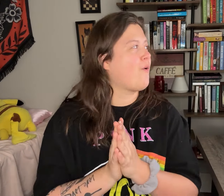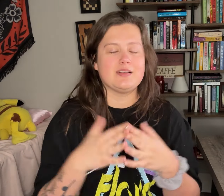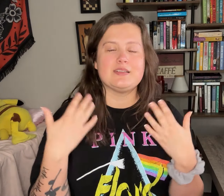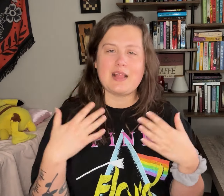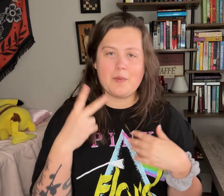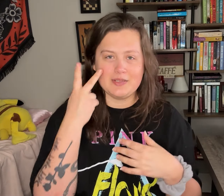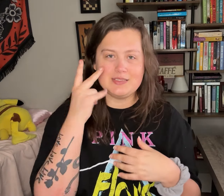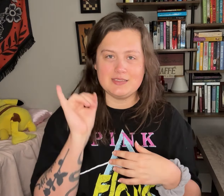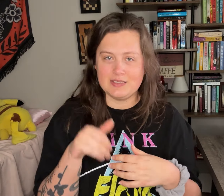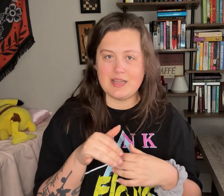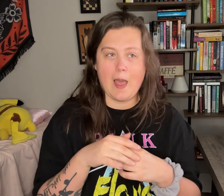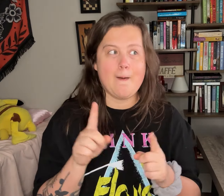I'm very happy to see that.